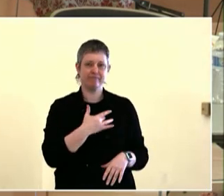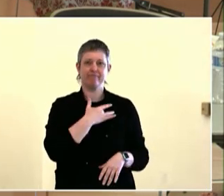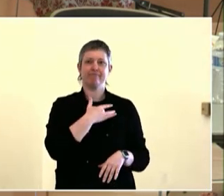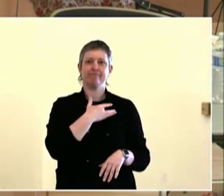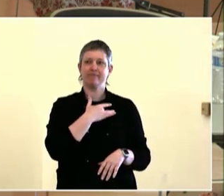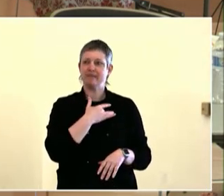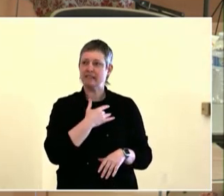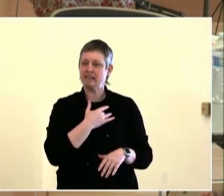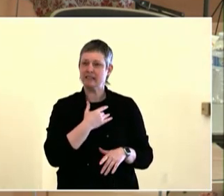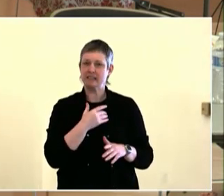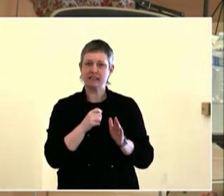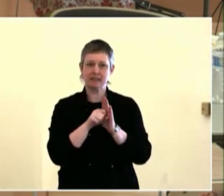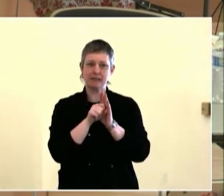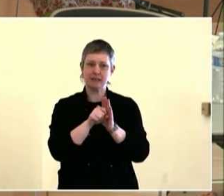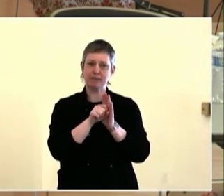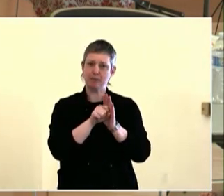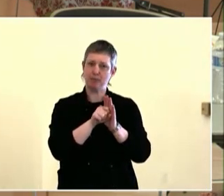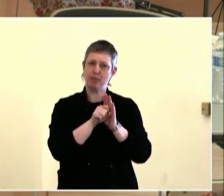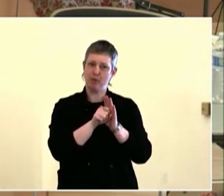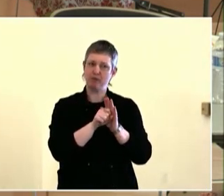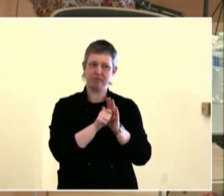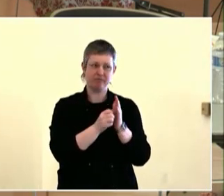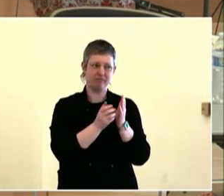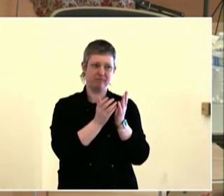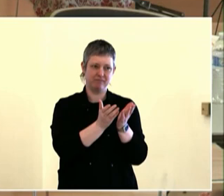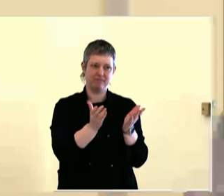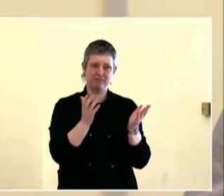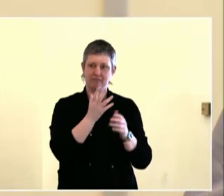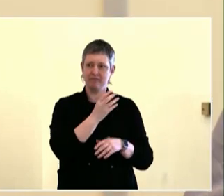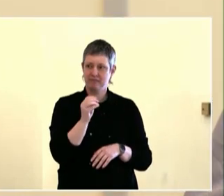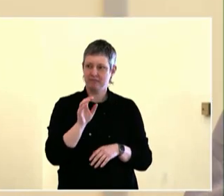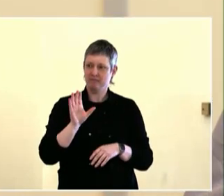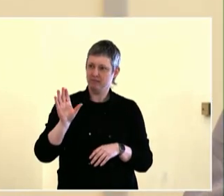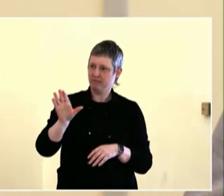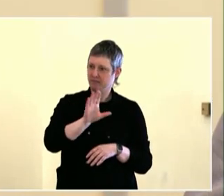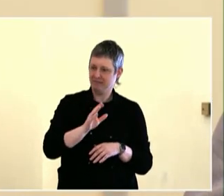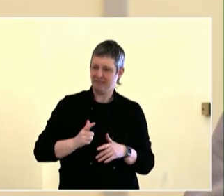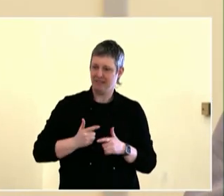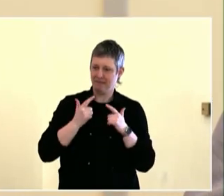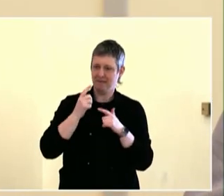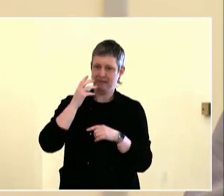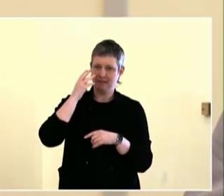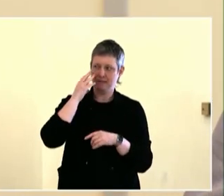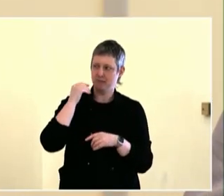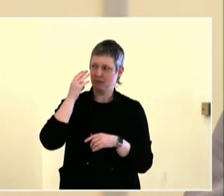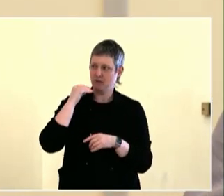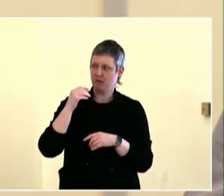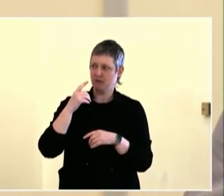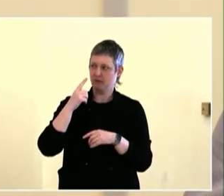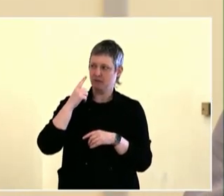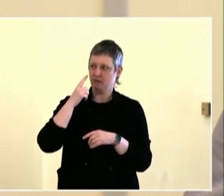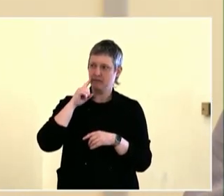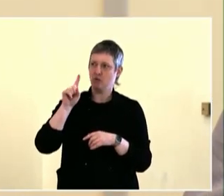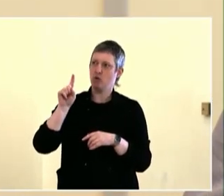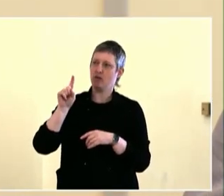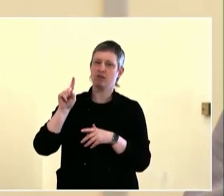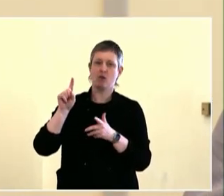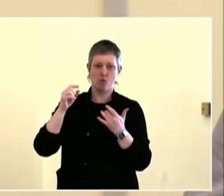many barriers, whether that's work, whether that's lack of childcare, not having language